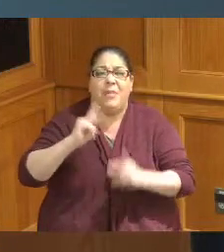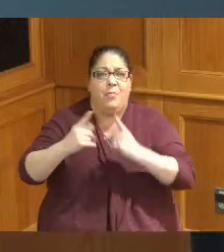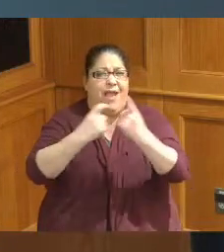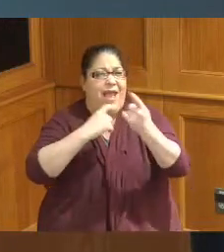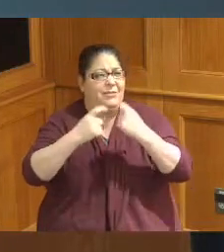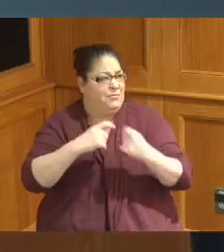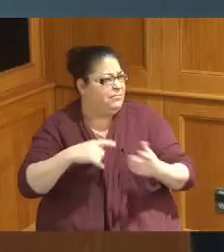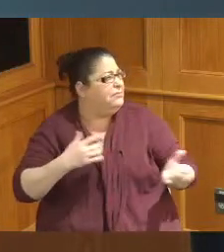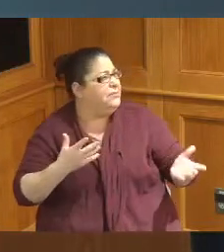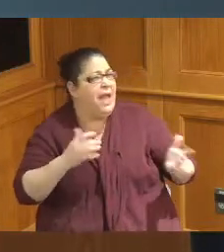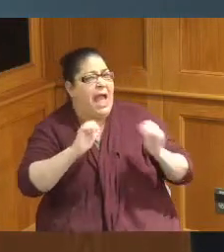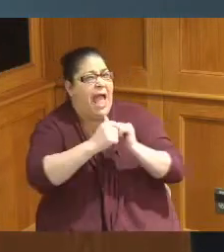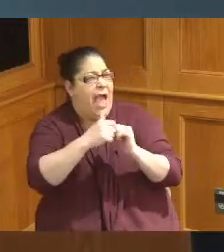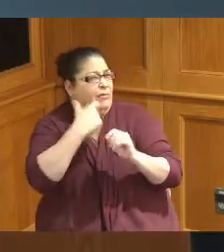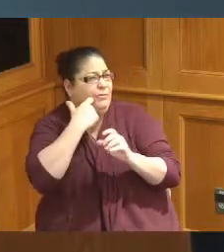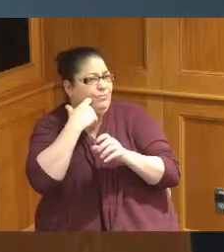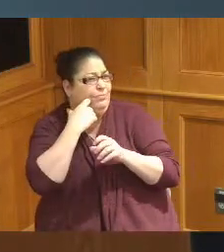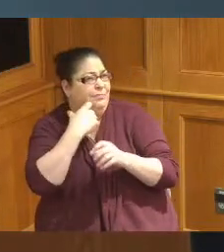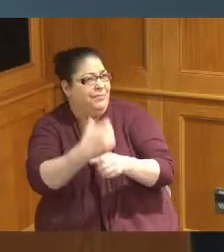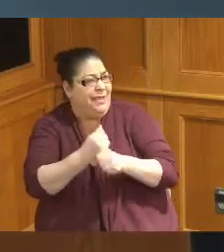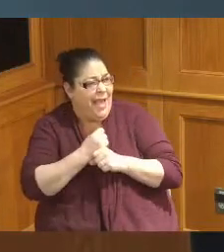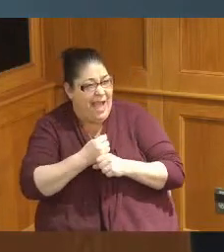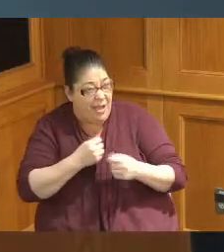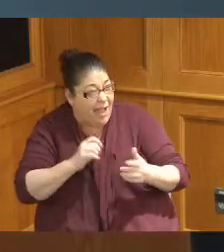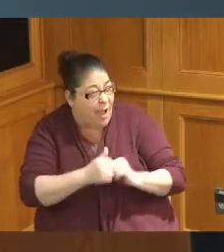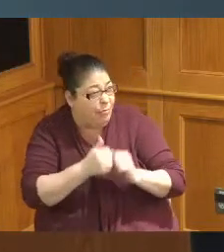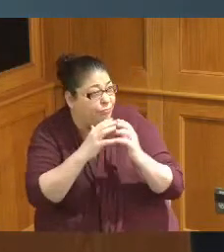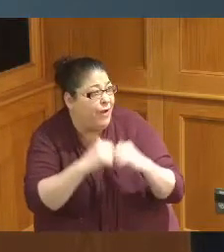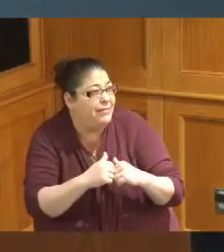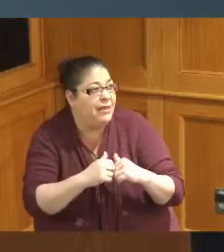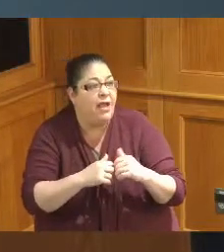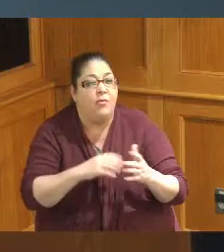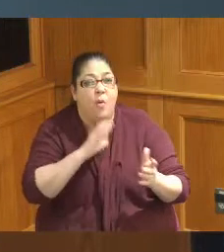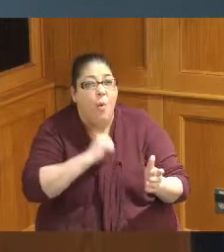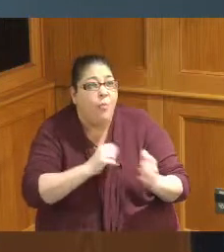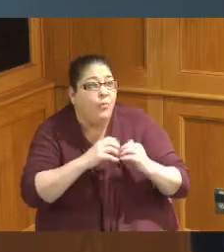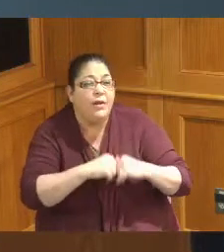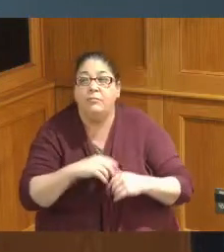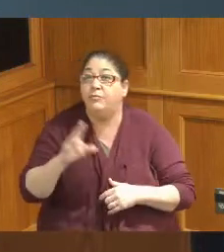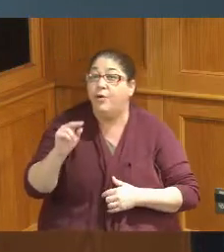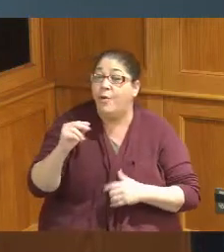how did this break down so okay that's the good news in that and you're you're correct